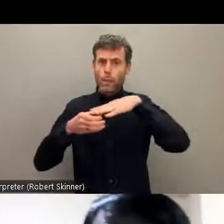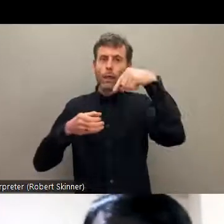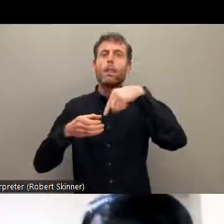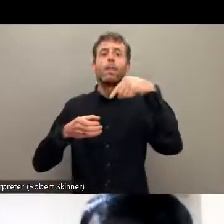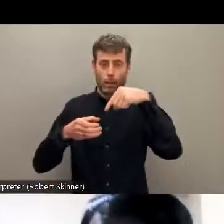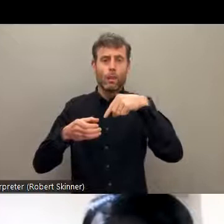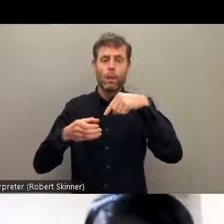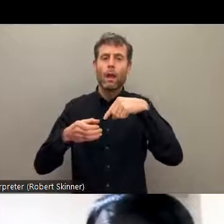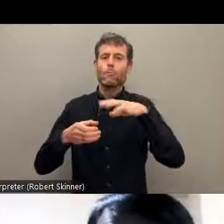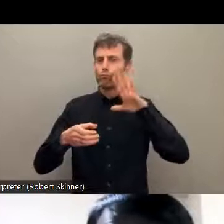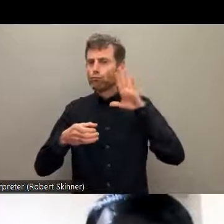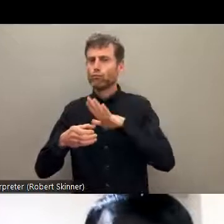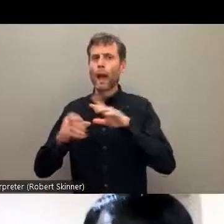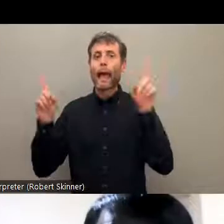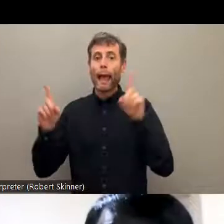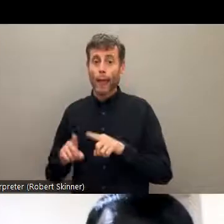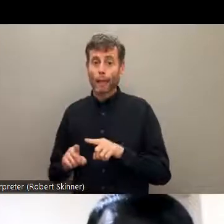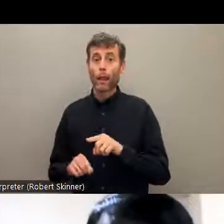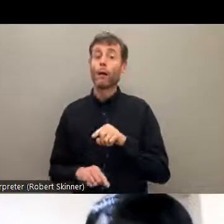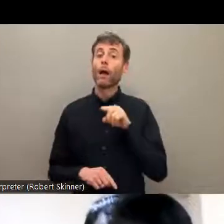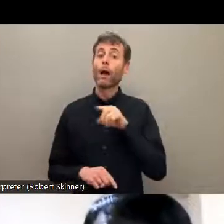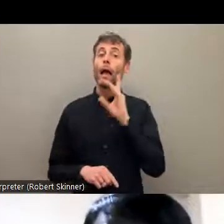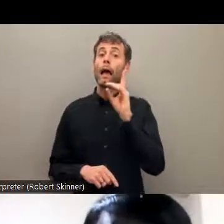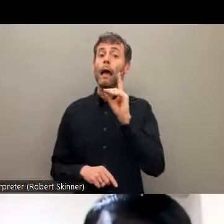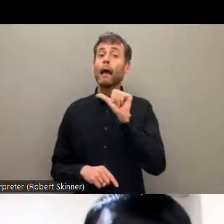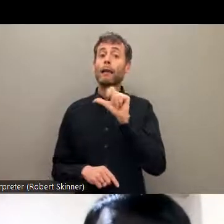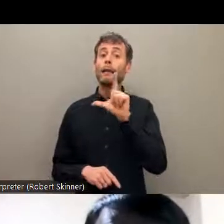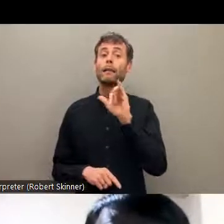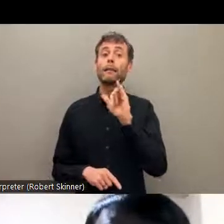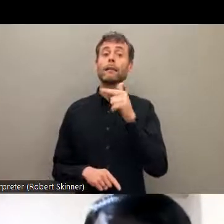DEA are also landless and they're also, you know, a huge